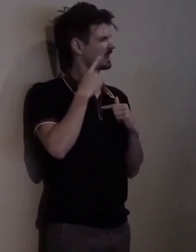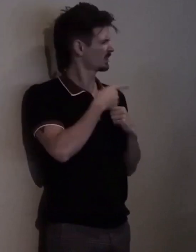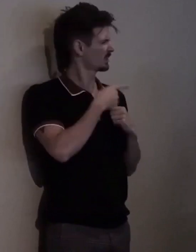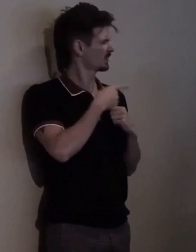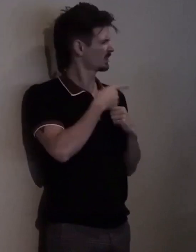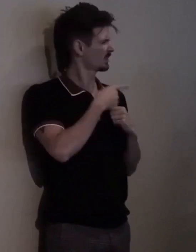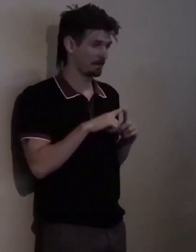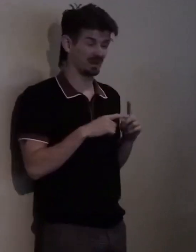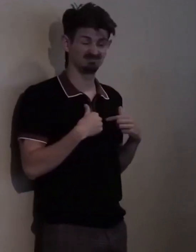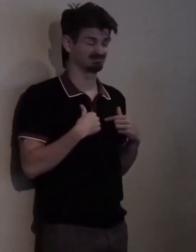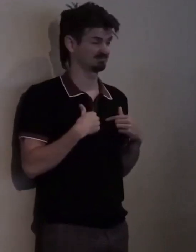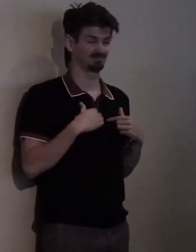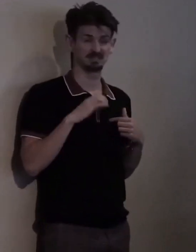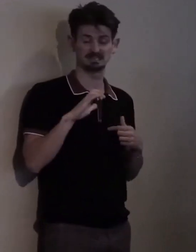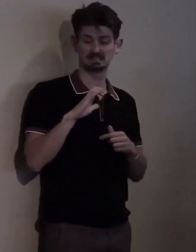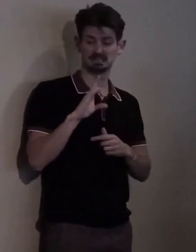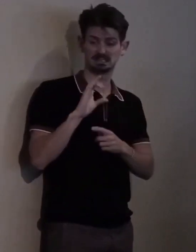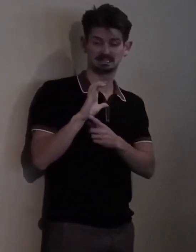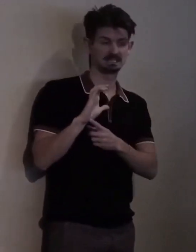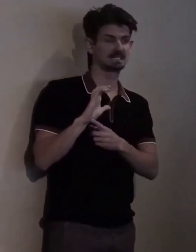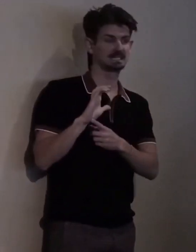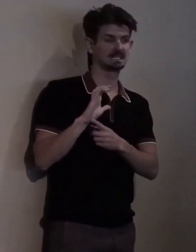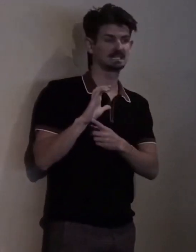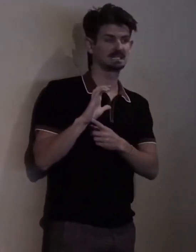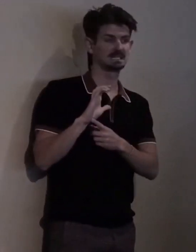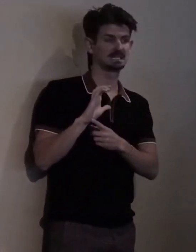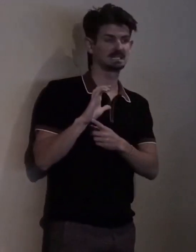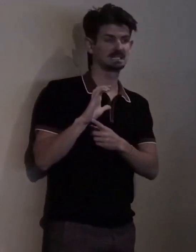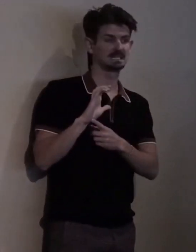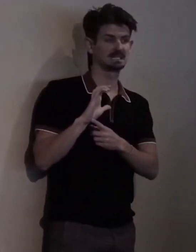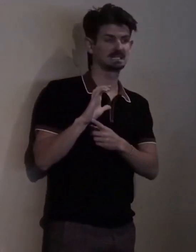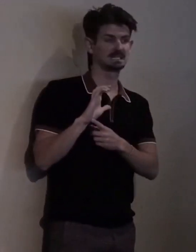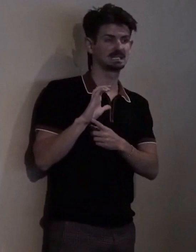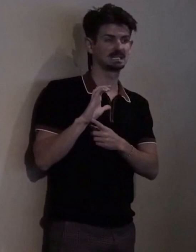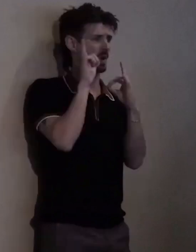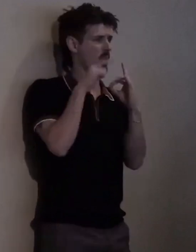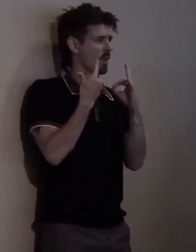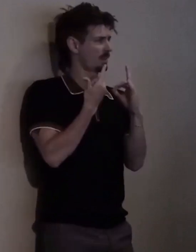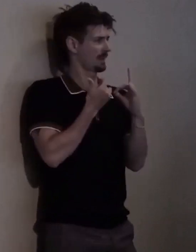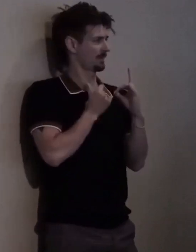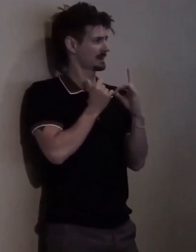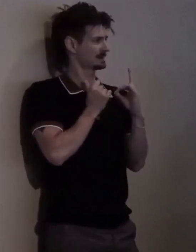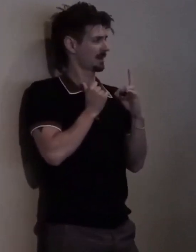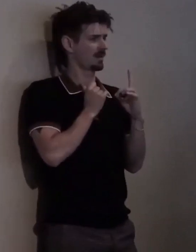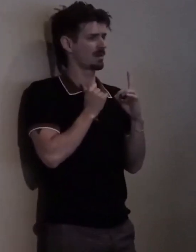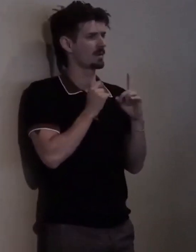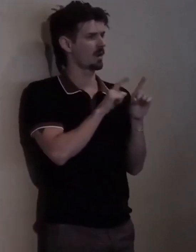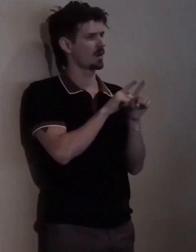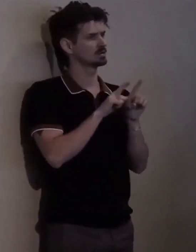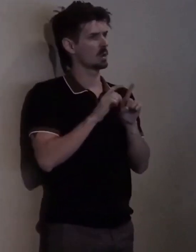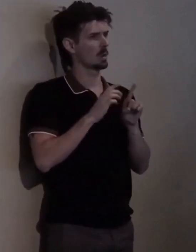But CCDC has been more than welcoming in educating not only myself, but elevating my voice and getting me to understand